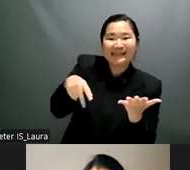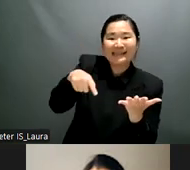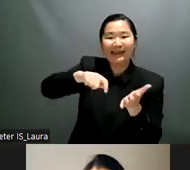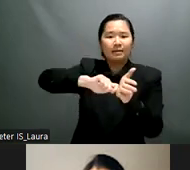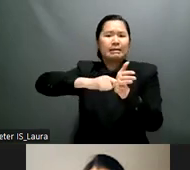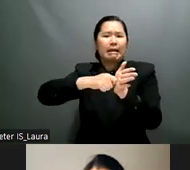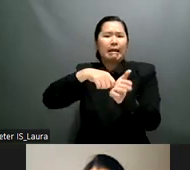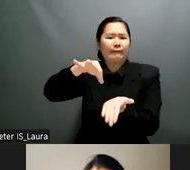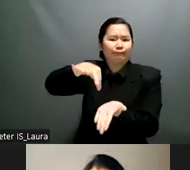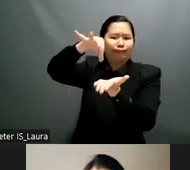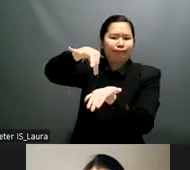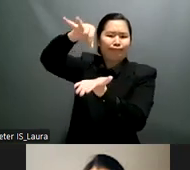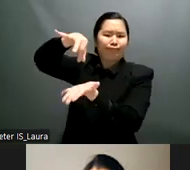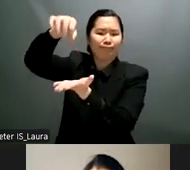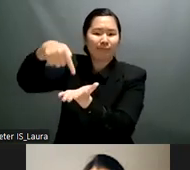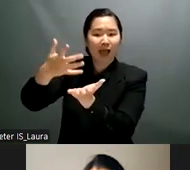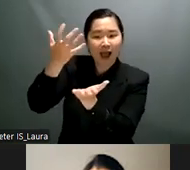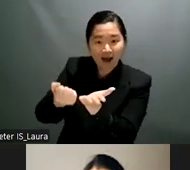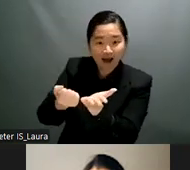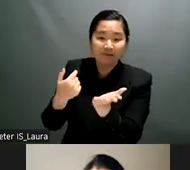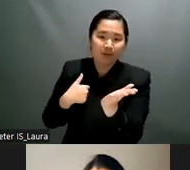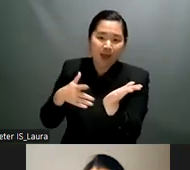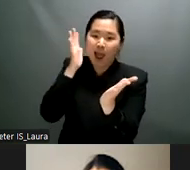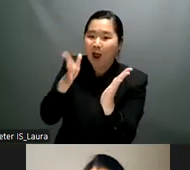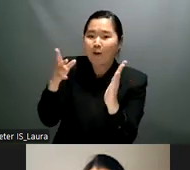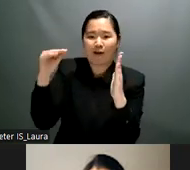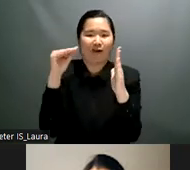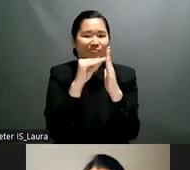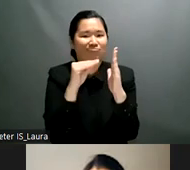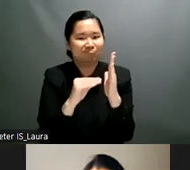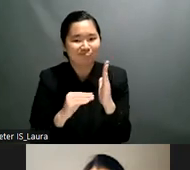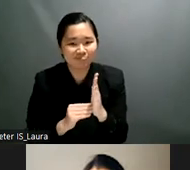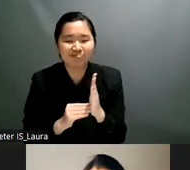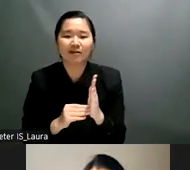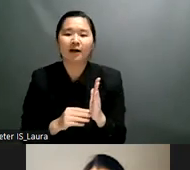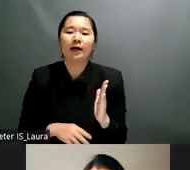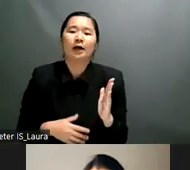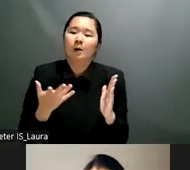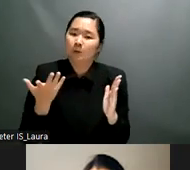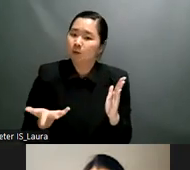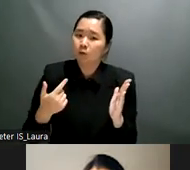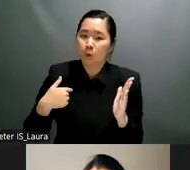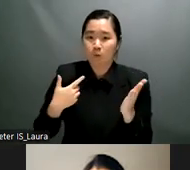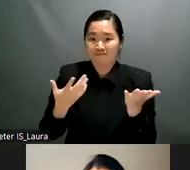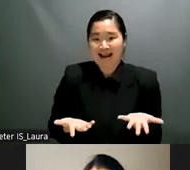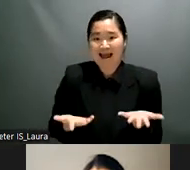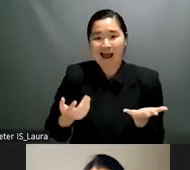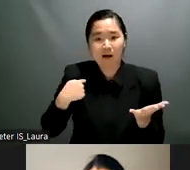not compliant with the crpd so we've heard about denial of legal capacity for example women and